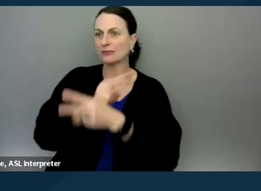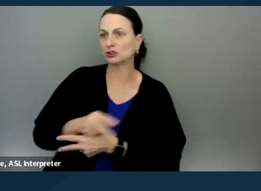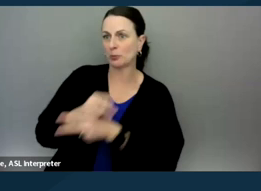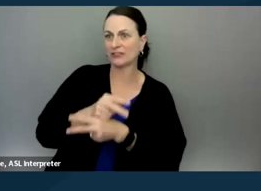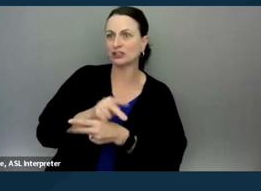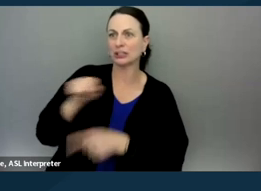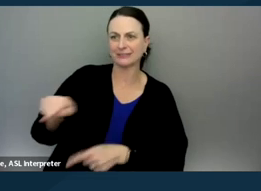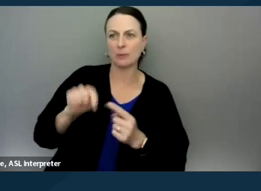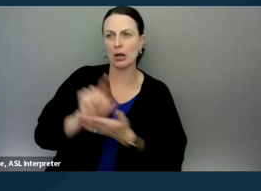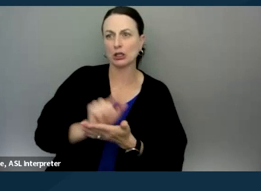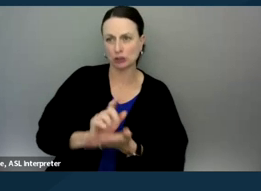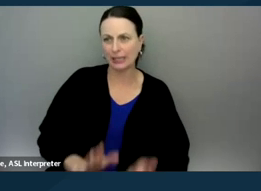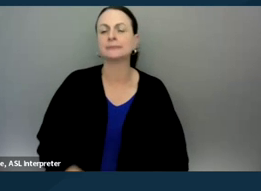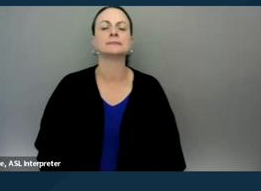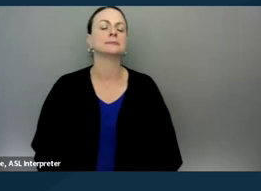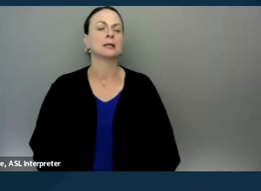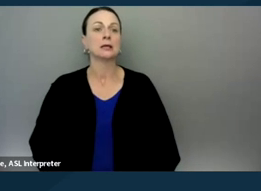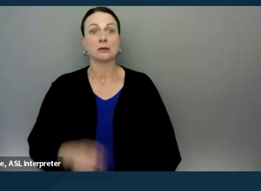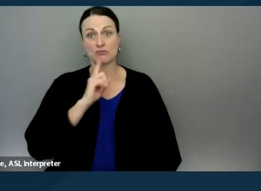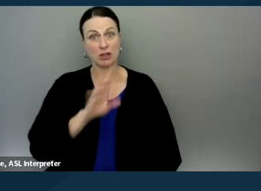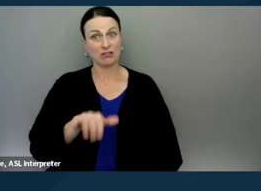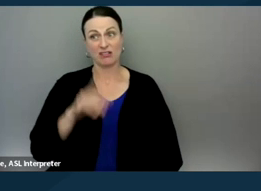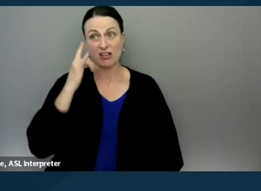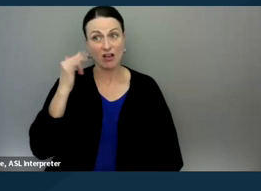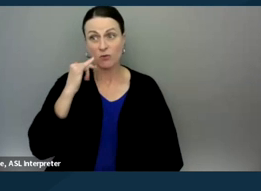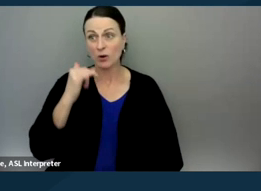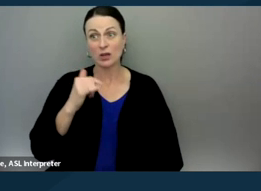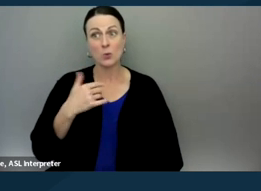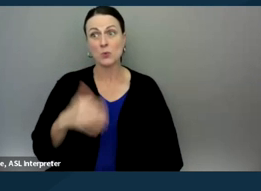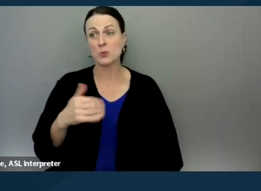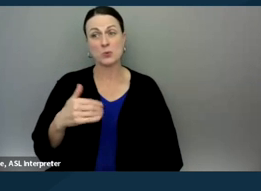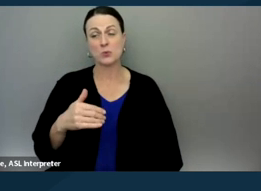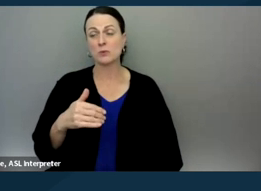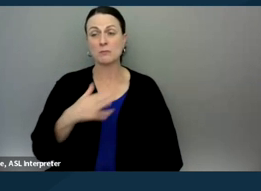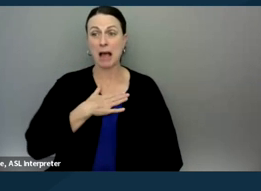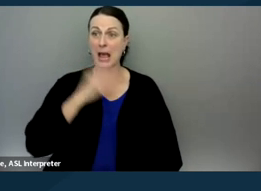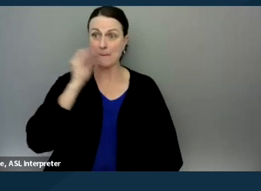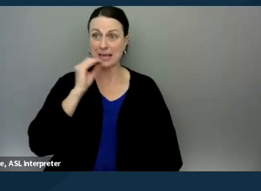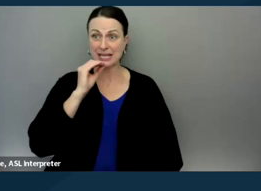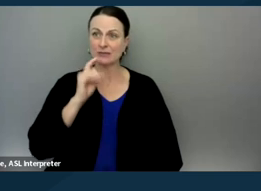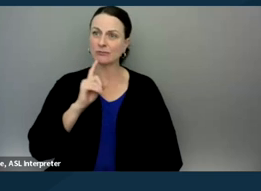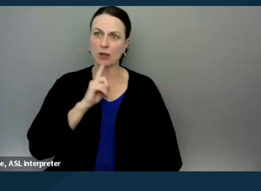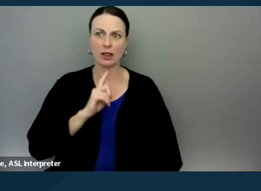And really, California is quite, in my opinion, quite conservative on this issue.